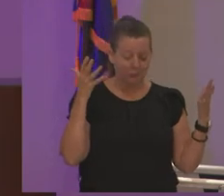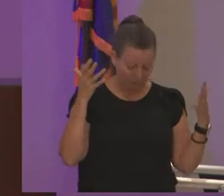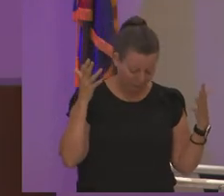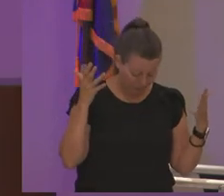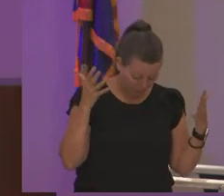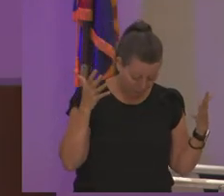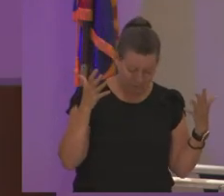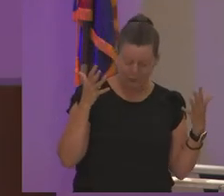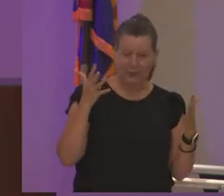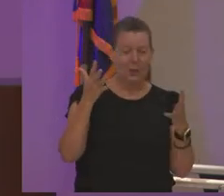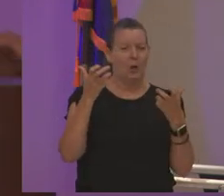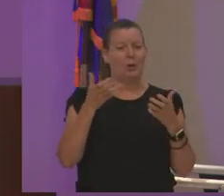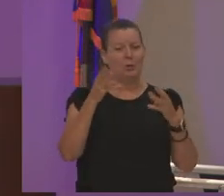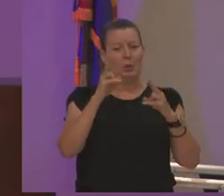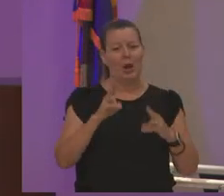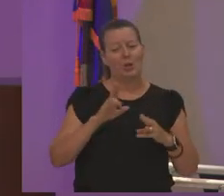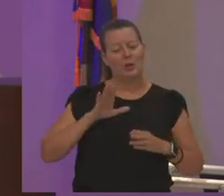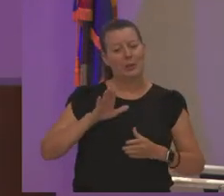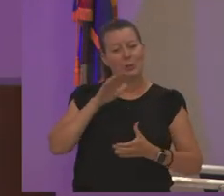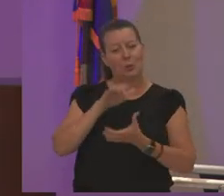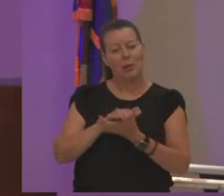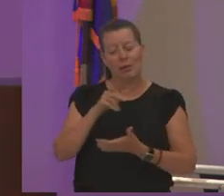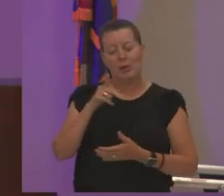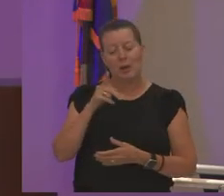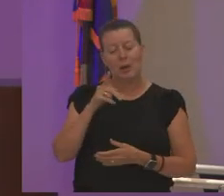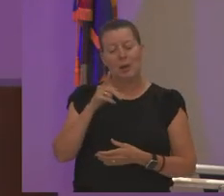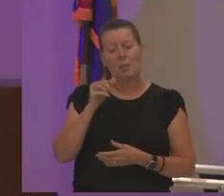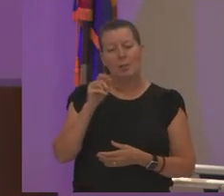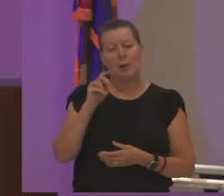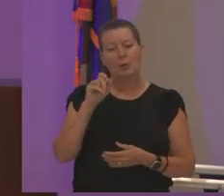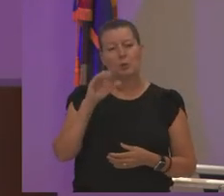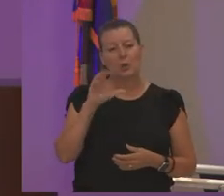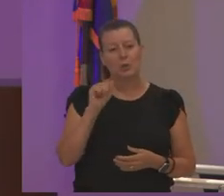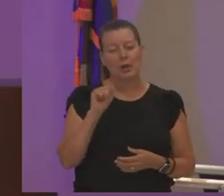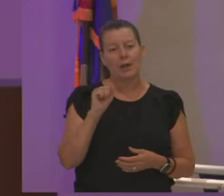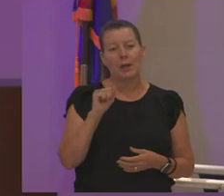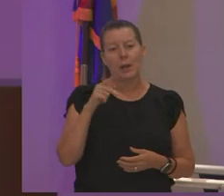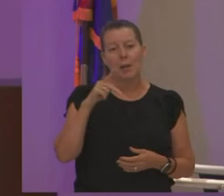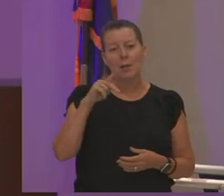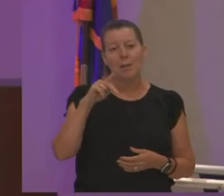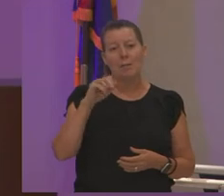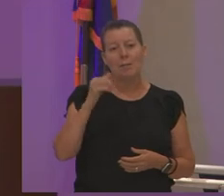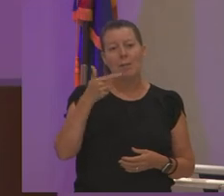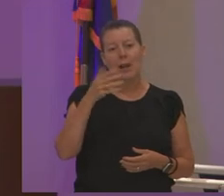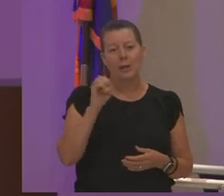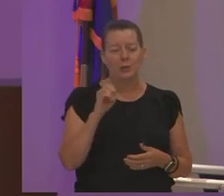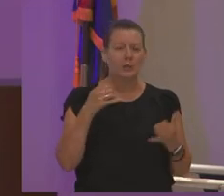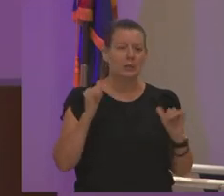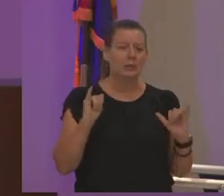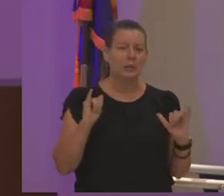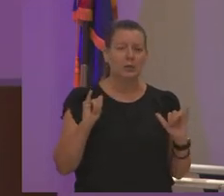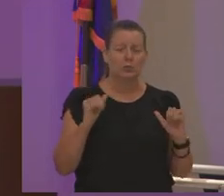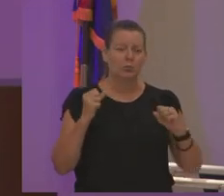i want to honor his wife pat patricia page she is still very much a strong part of my life